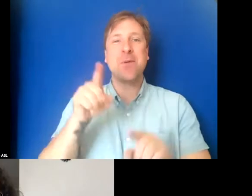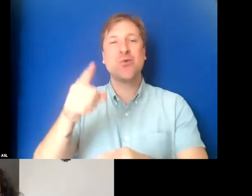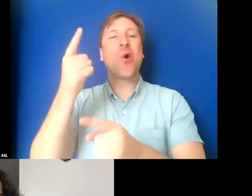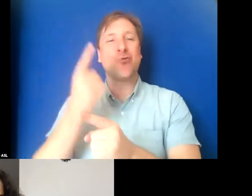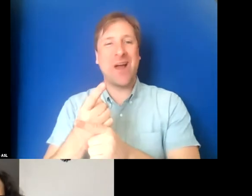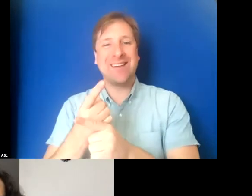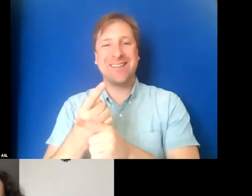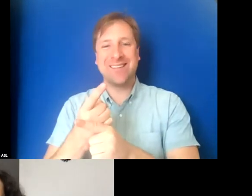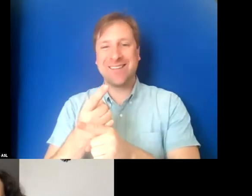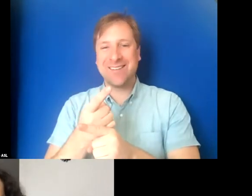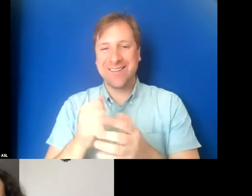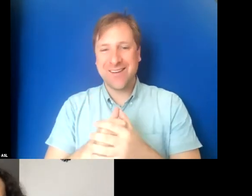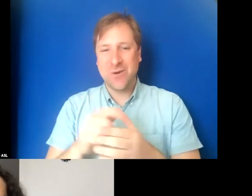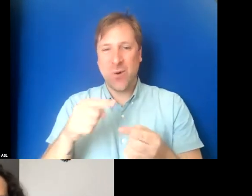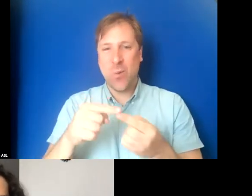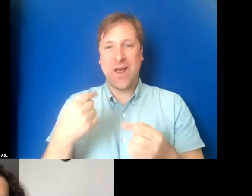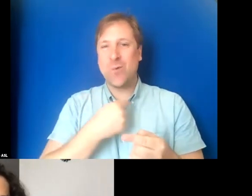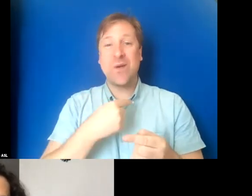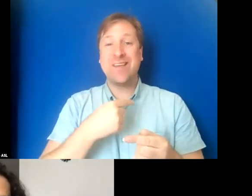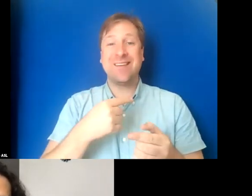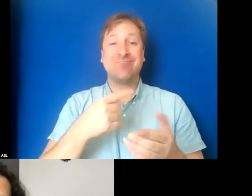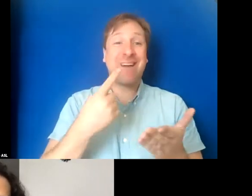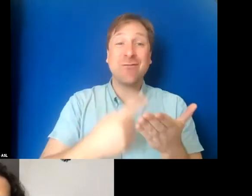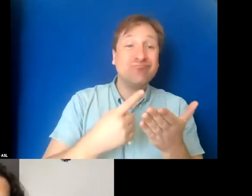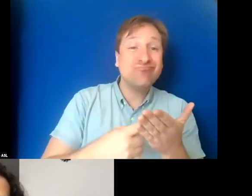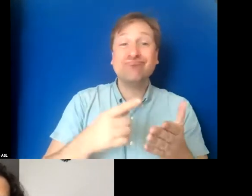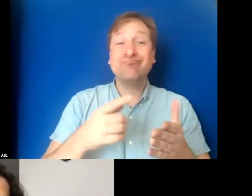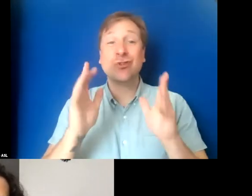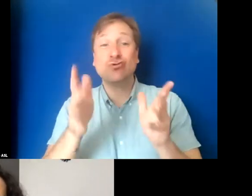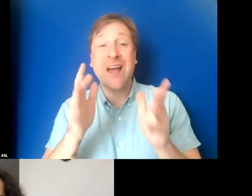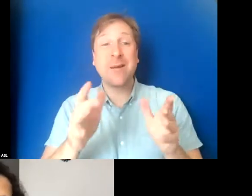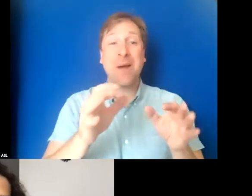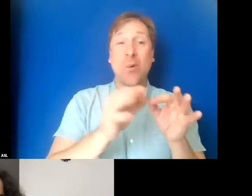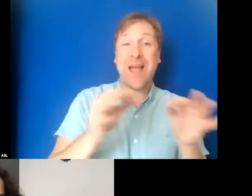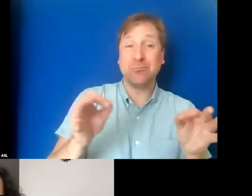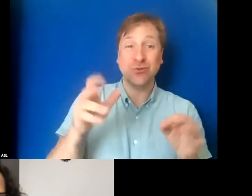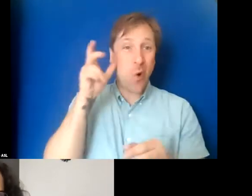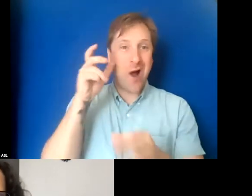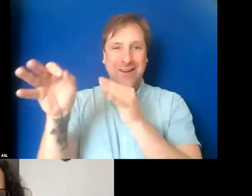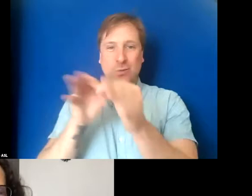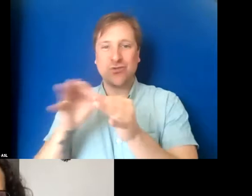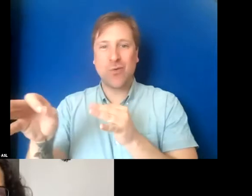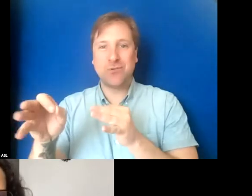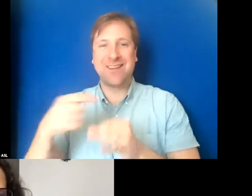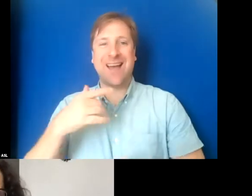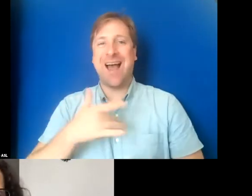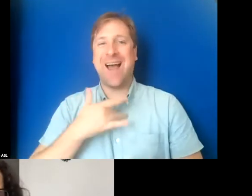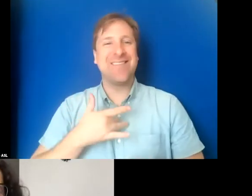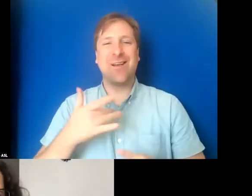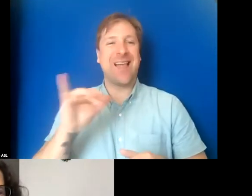Every time we get into a conversation about captions or audio description, I feel tireless.